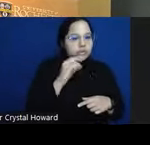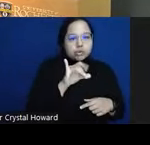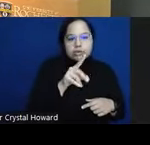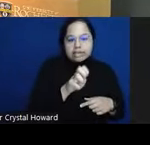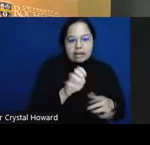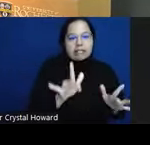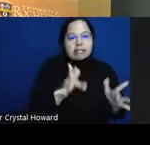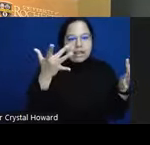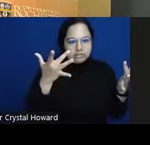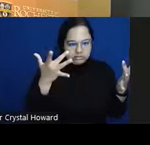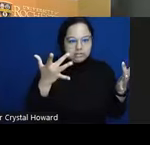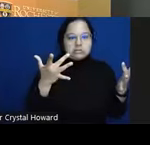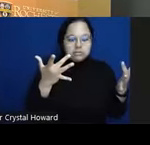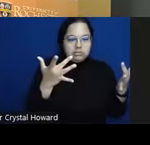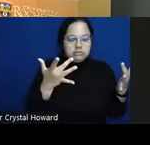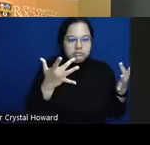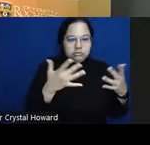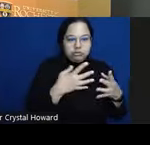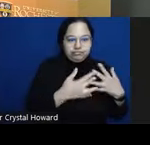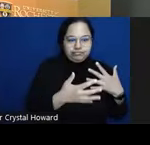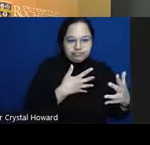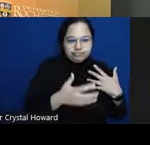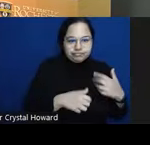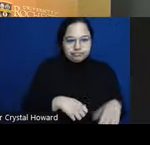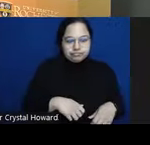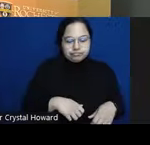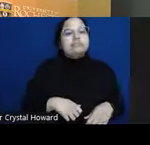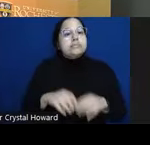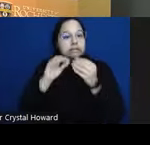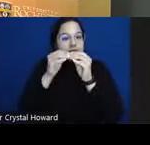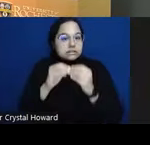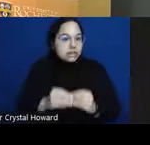already the first one that you might be interested in is the base rate I'm going to say this word a